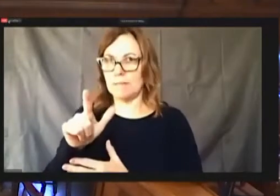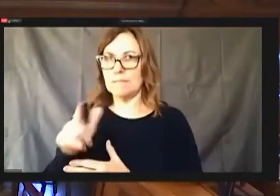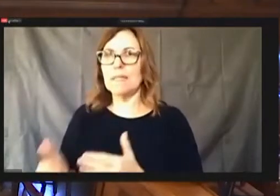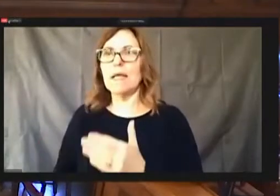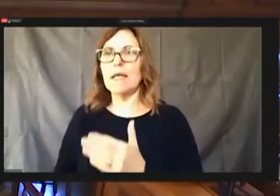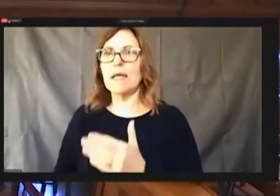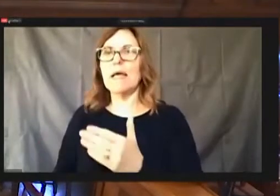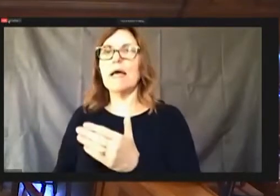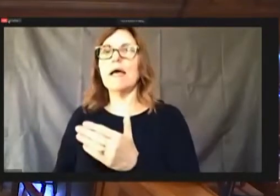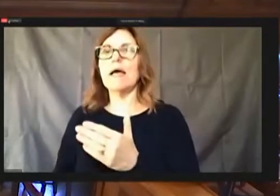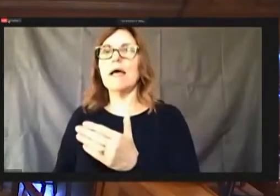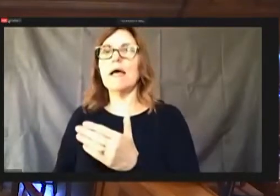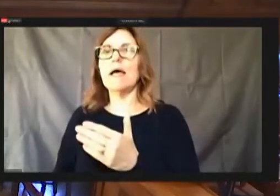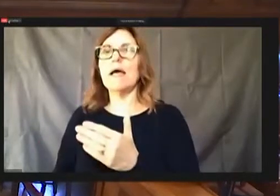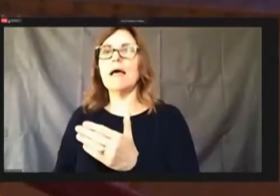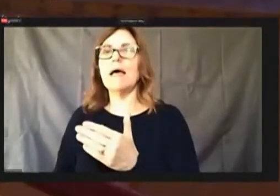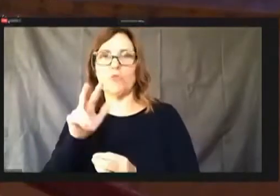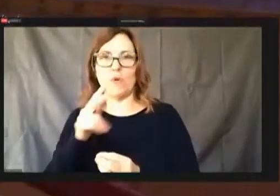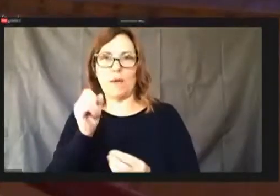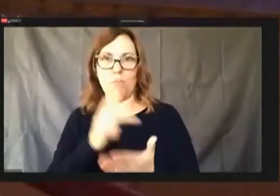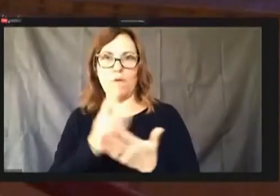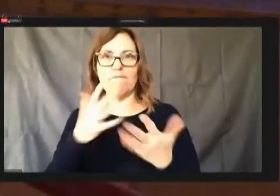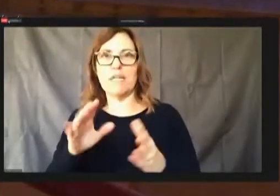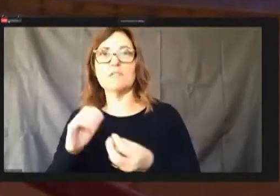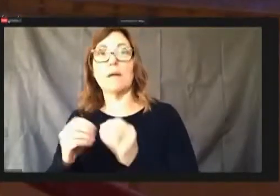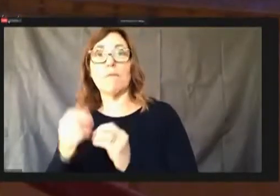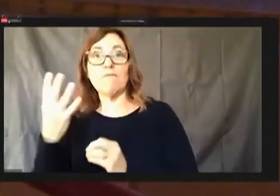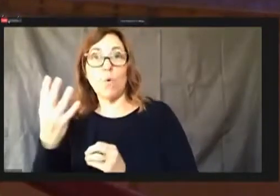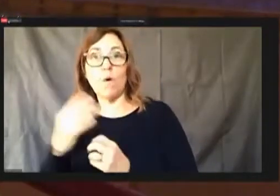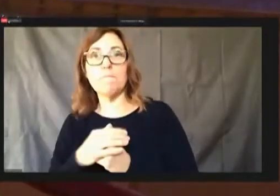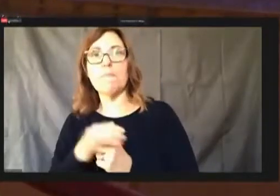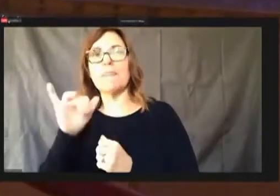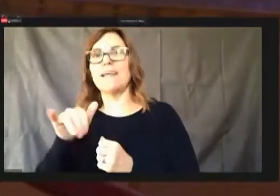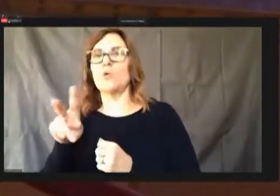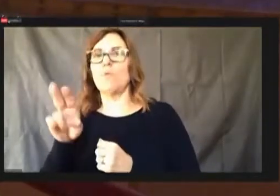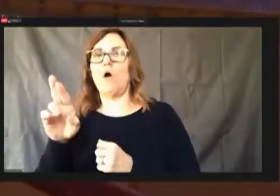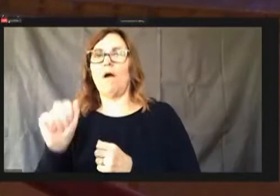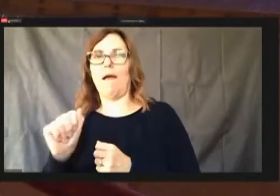for capital lemon number for each Ura equitable empowerment.